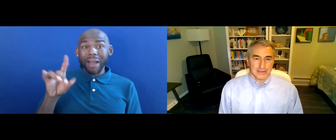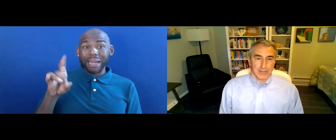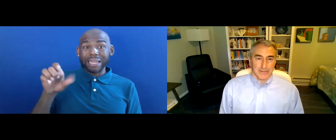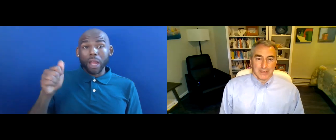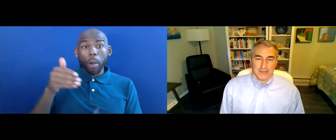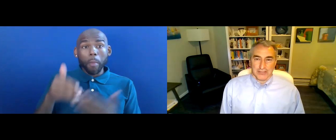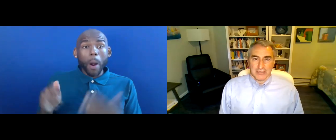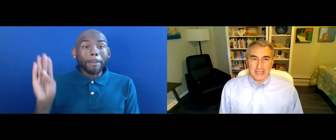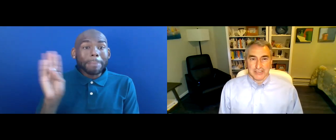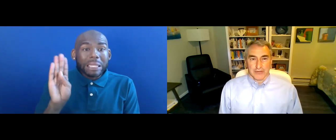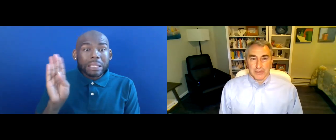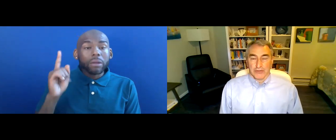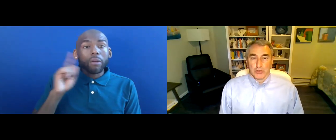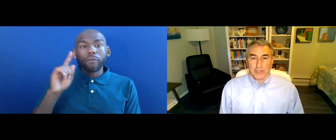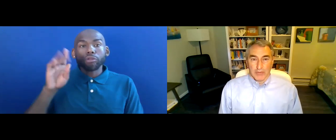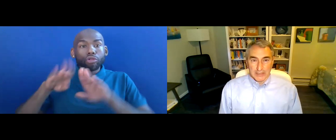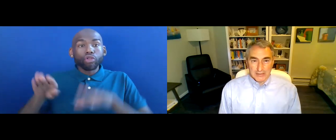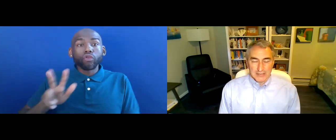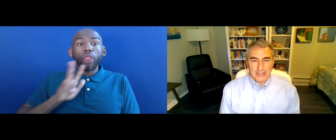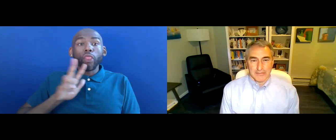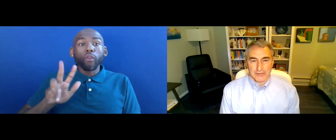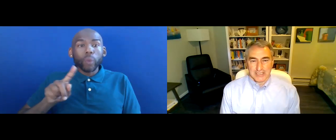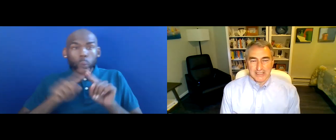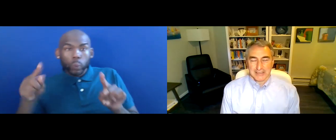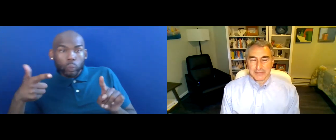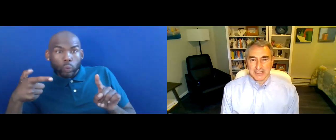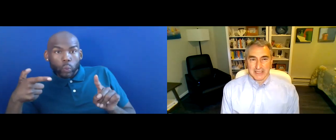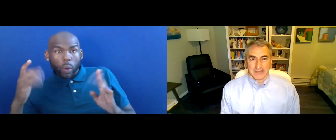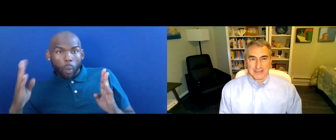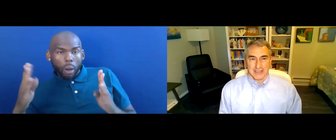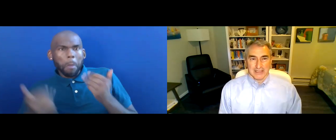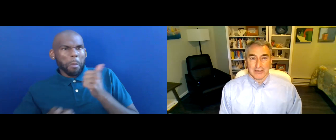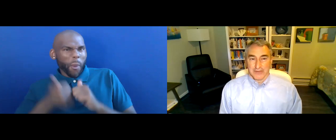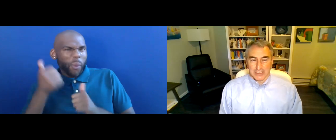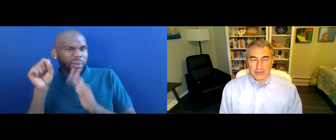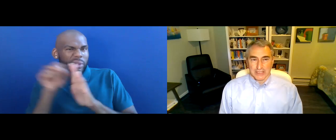3-21, SOME STATES HAVE A DIFFERENT AGE RANGE